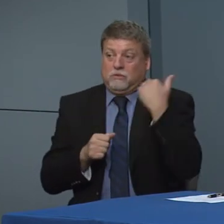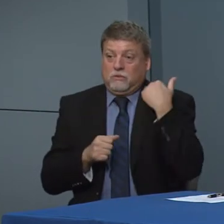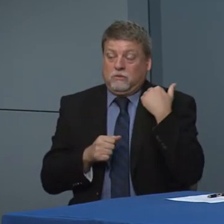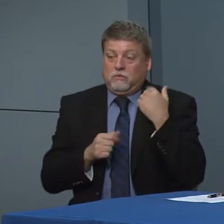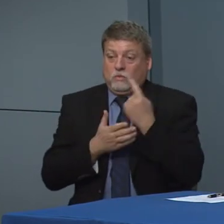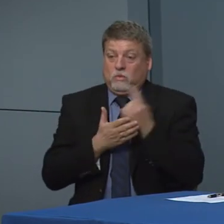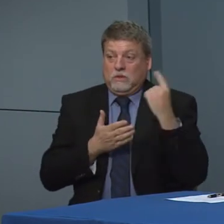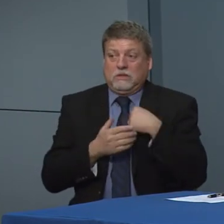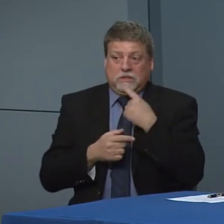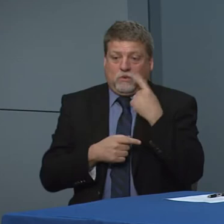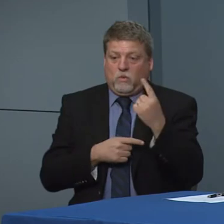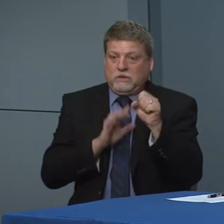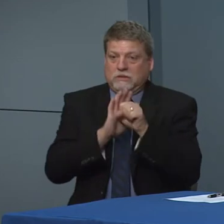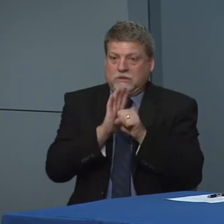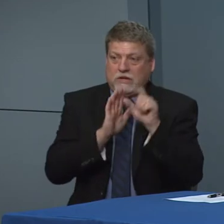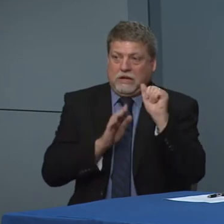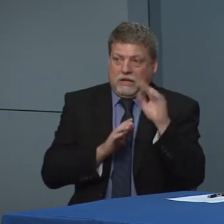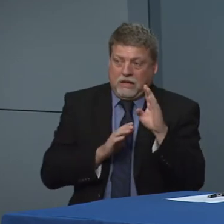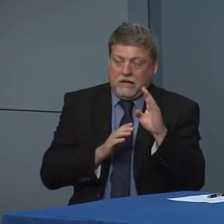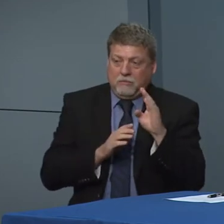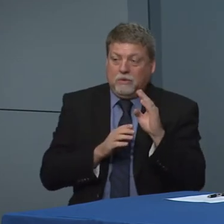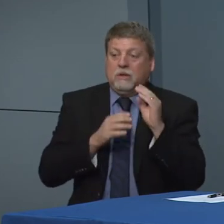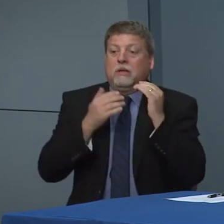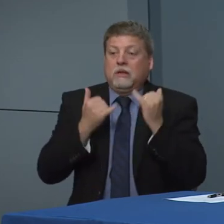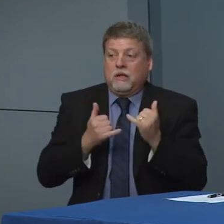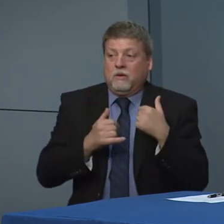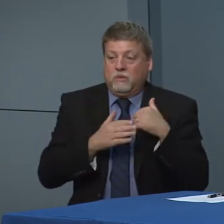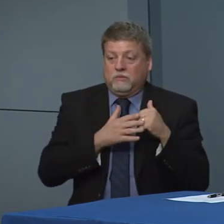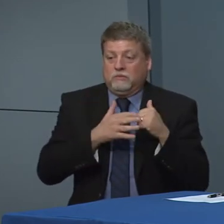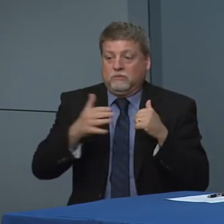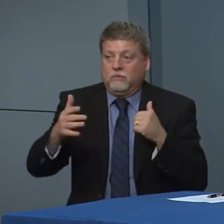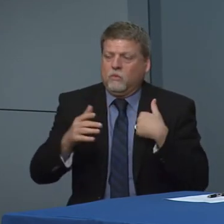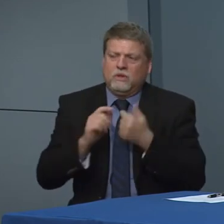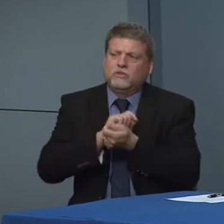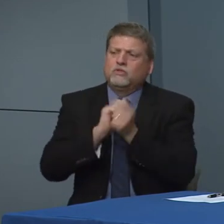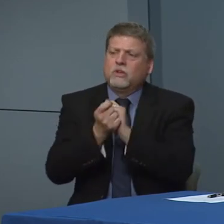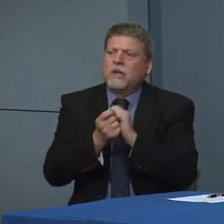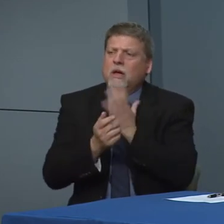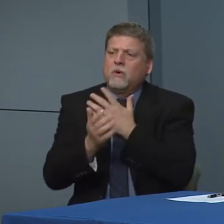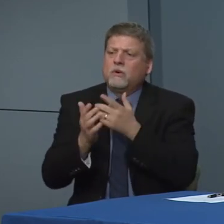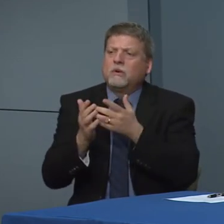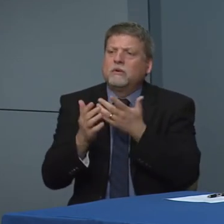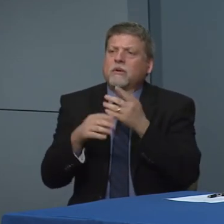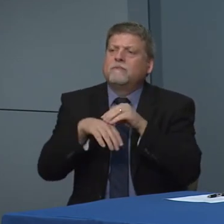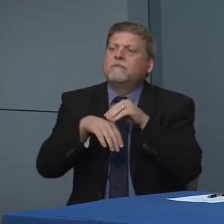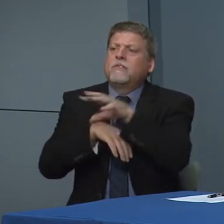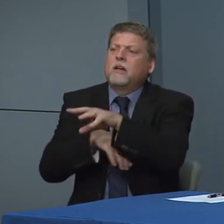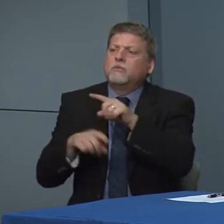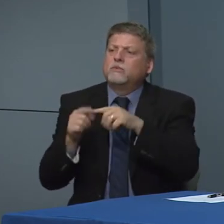We have changed the criteria. That we are advising in terms